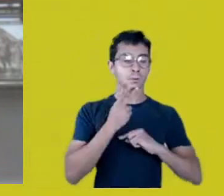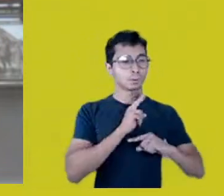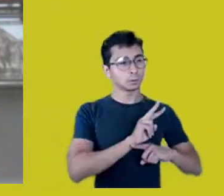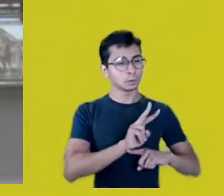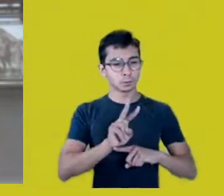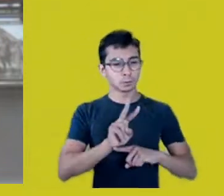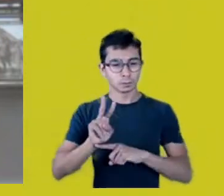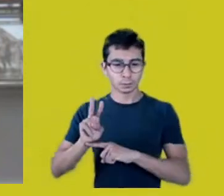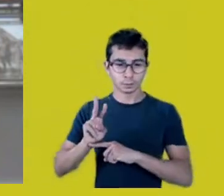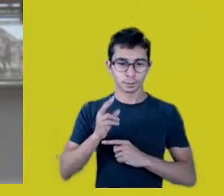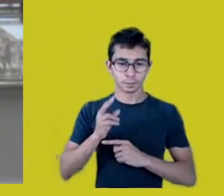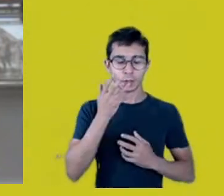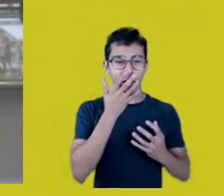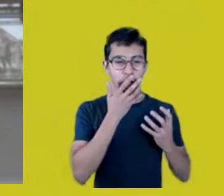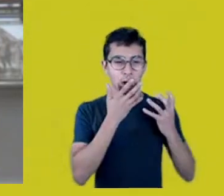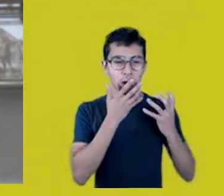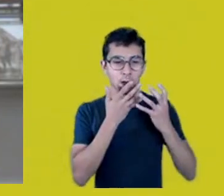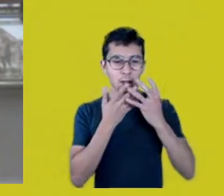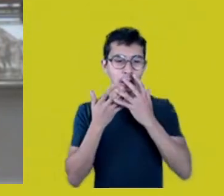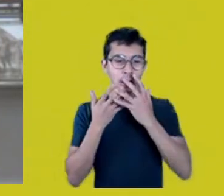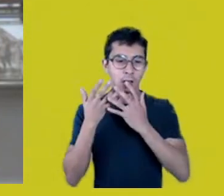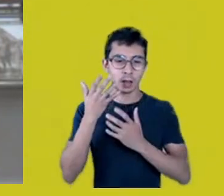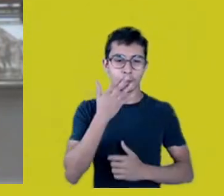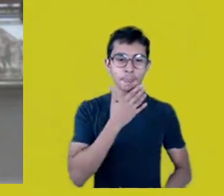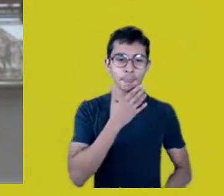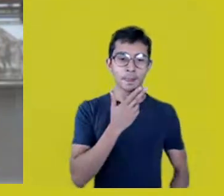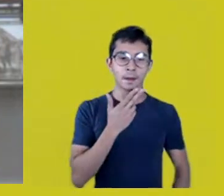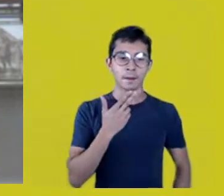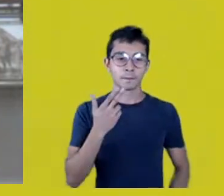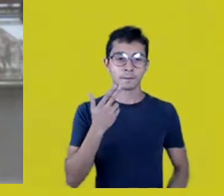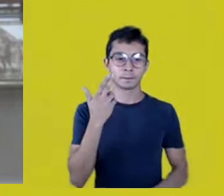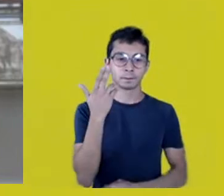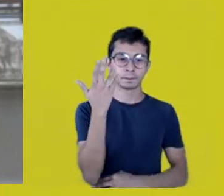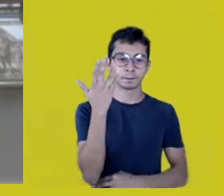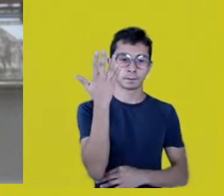On the branch, on wood